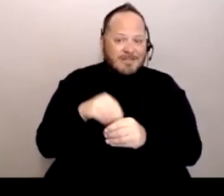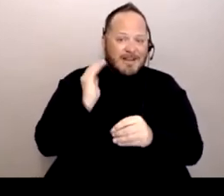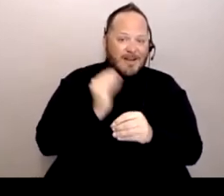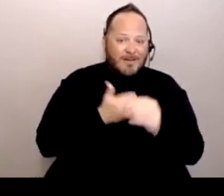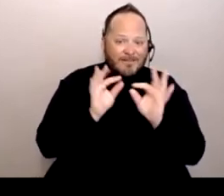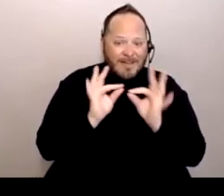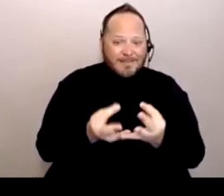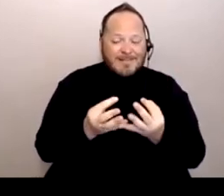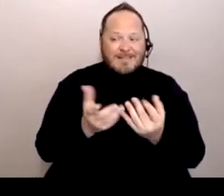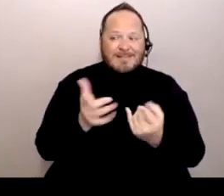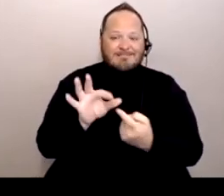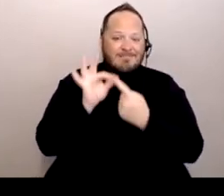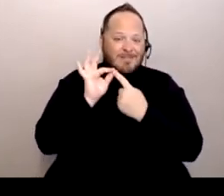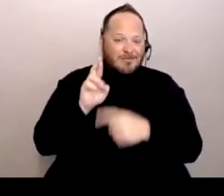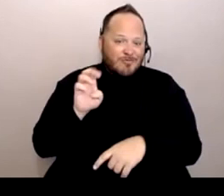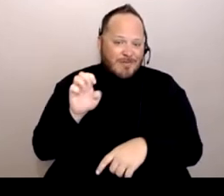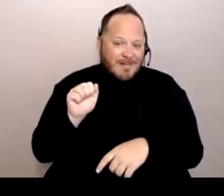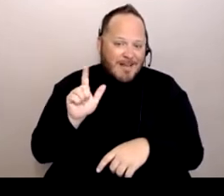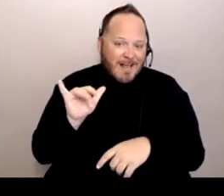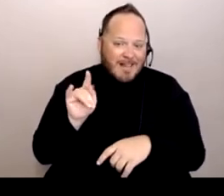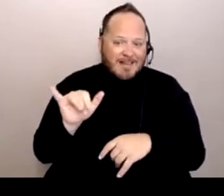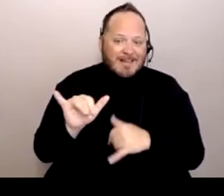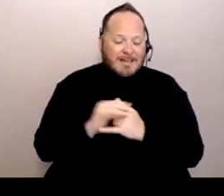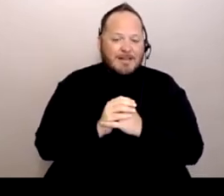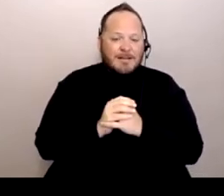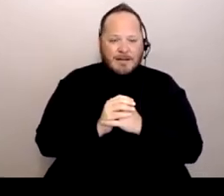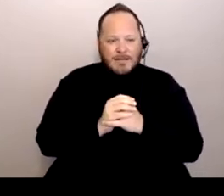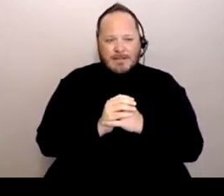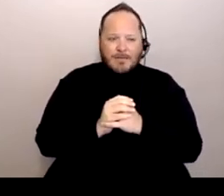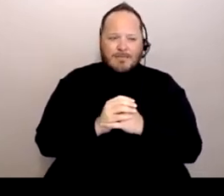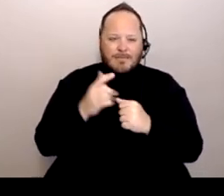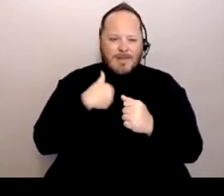So I wanted to address that.